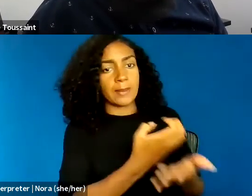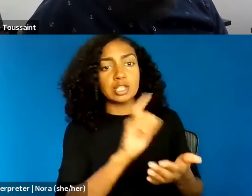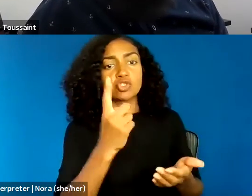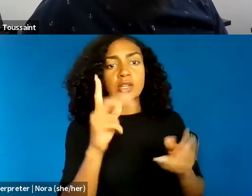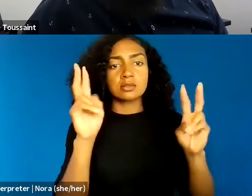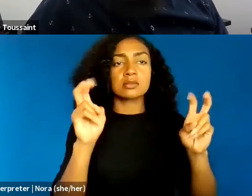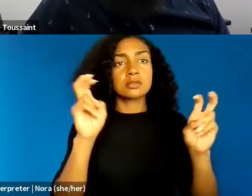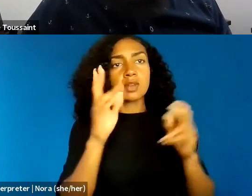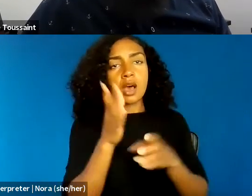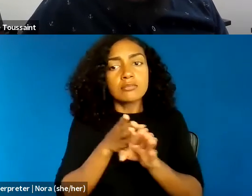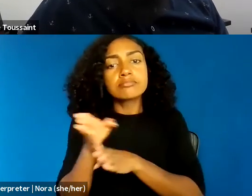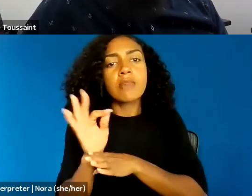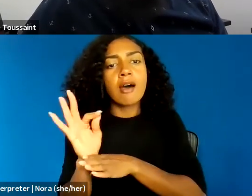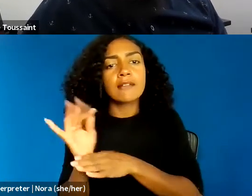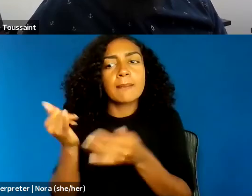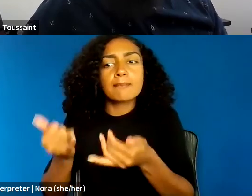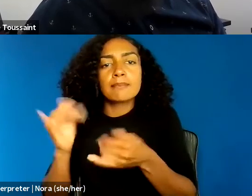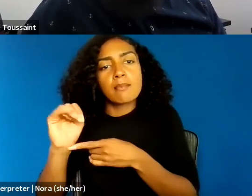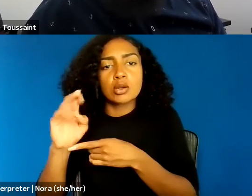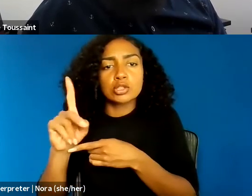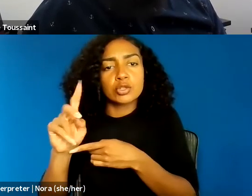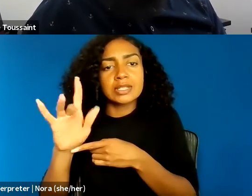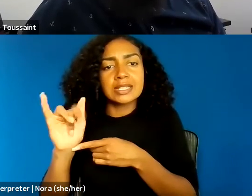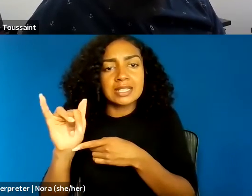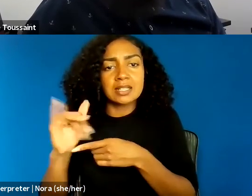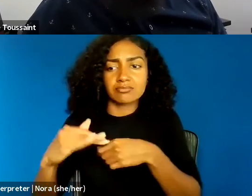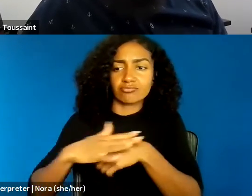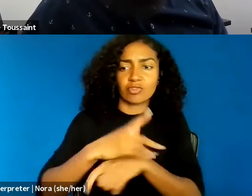one shaped by a Western conception of what it means to be human,